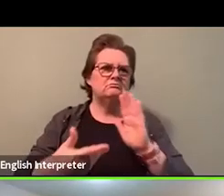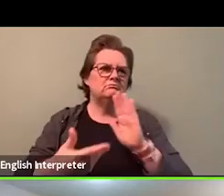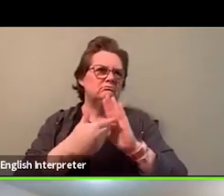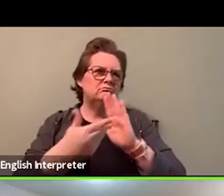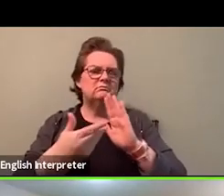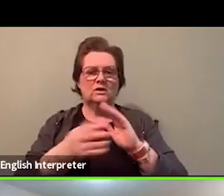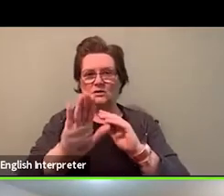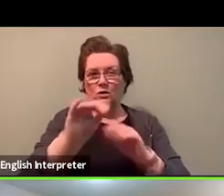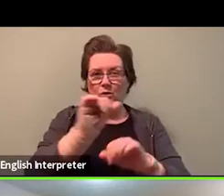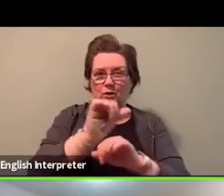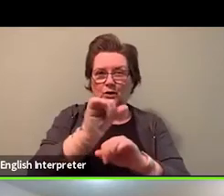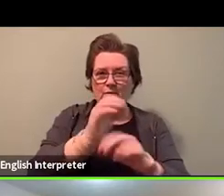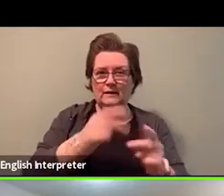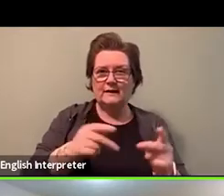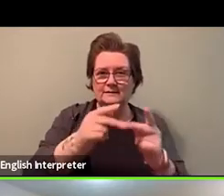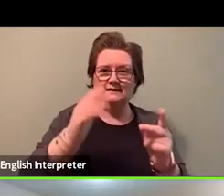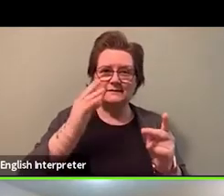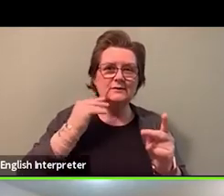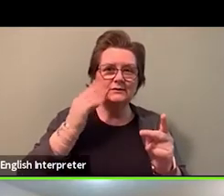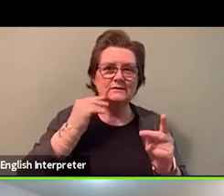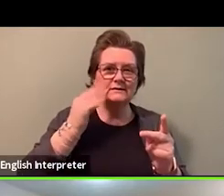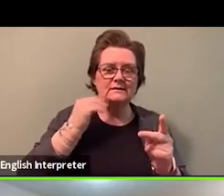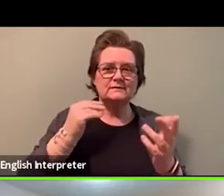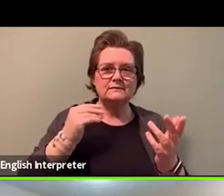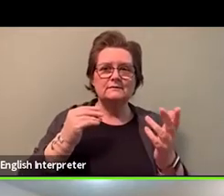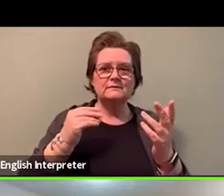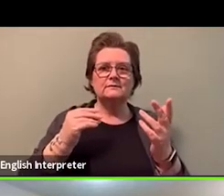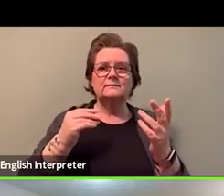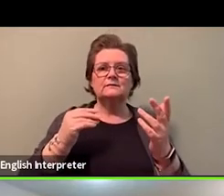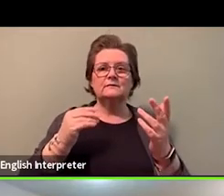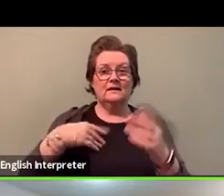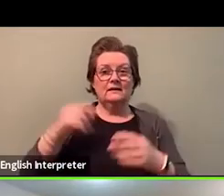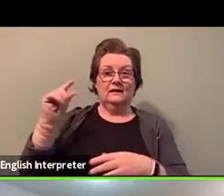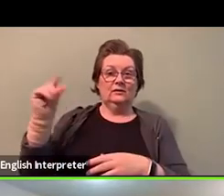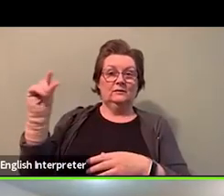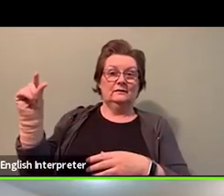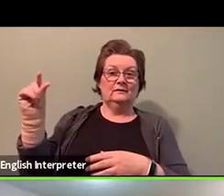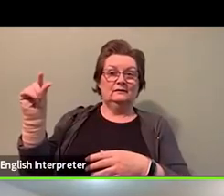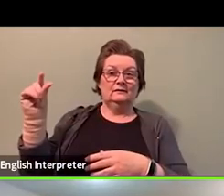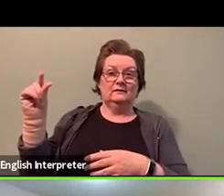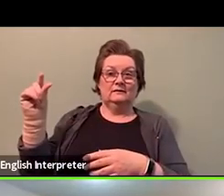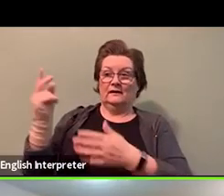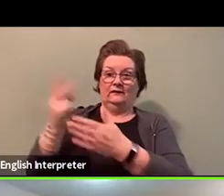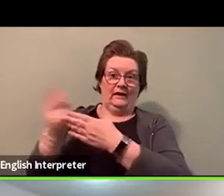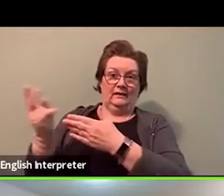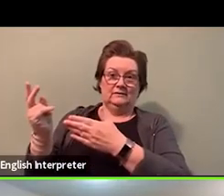You know, you have indicated to us that the government has failed more or less the black- Absolutely. - You know,